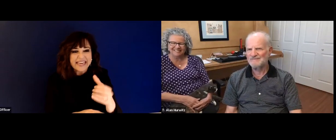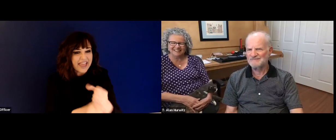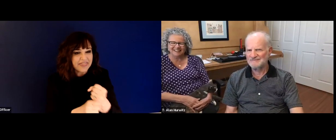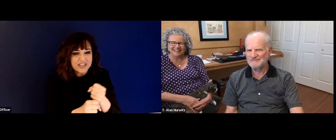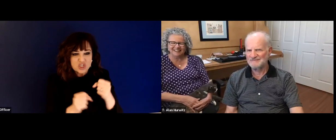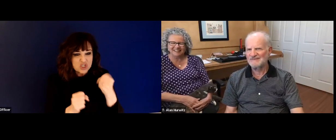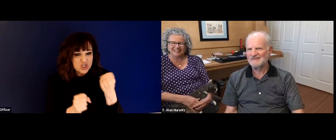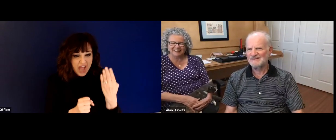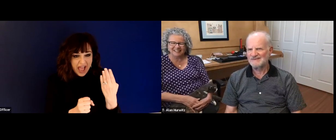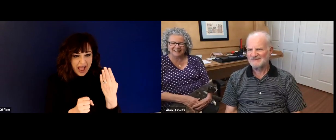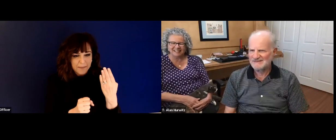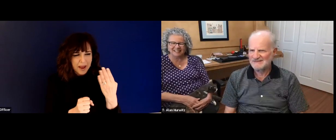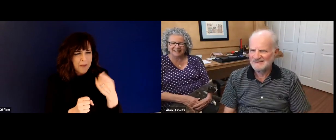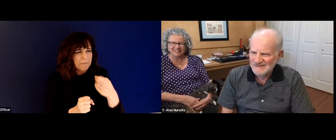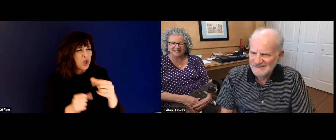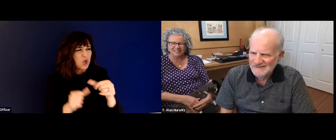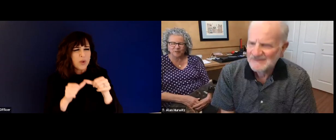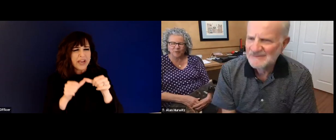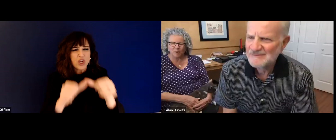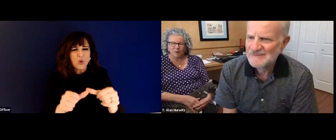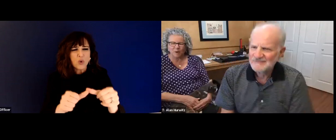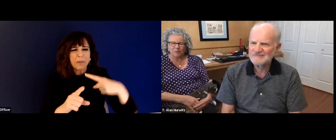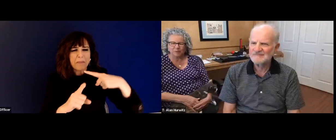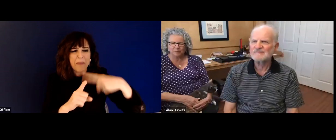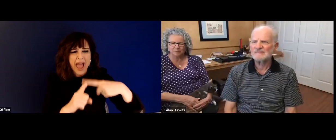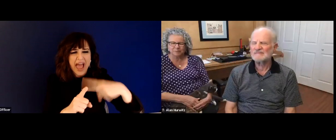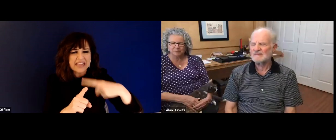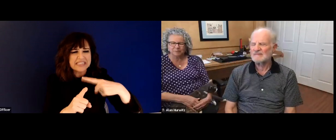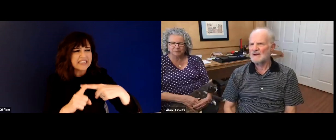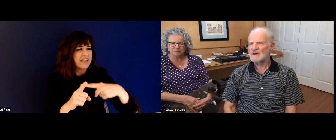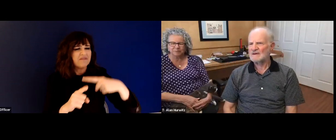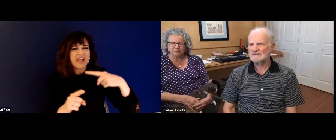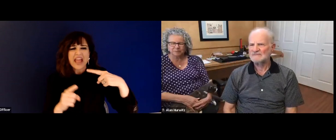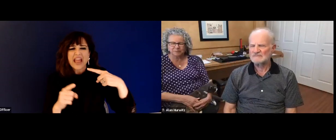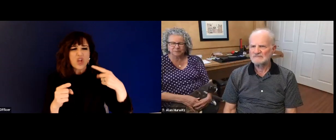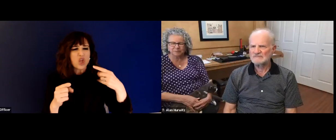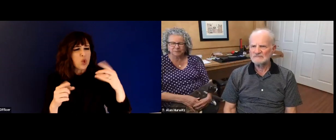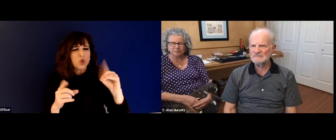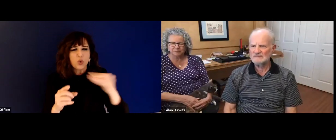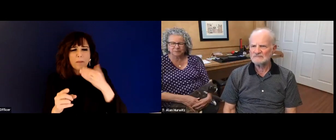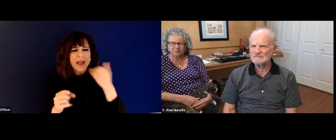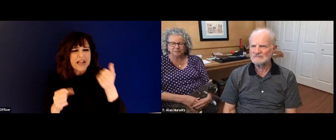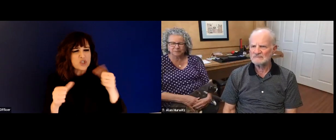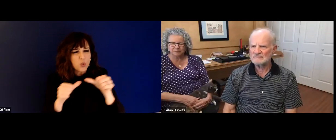this book, you applied for so many different positions, and